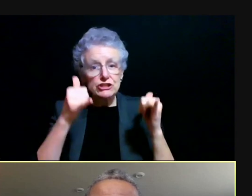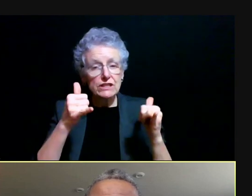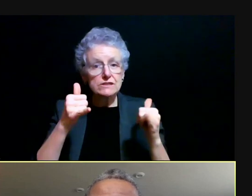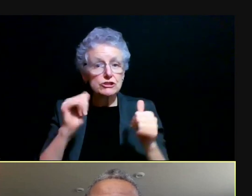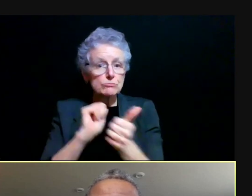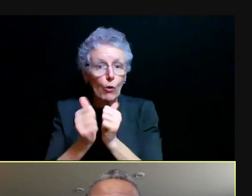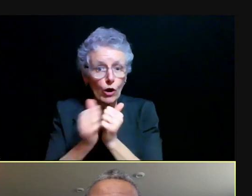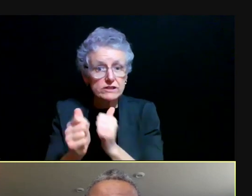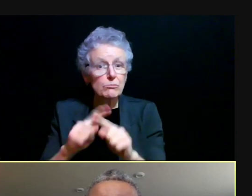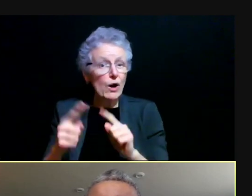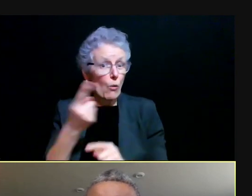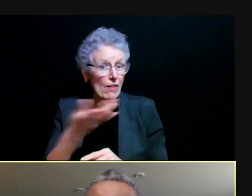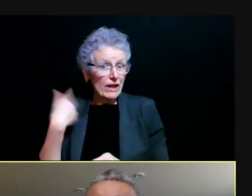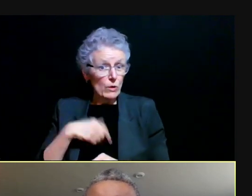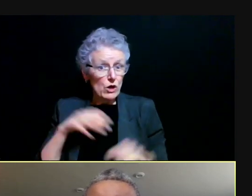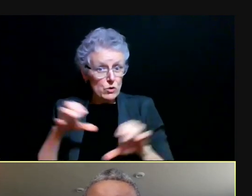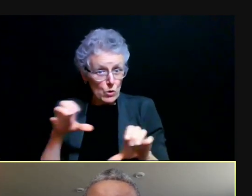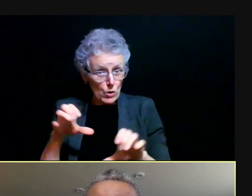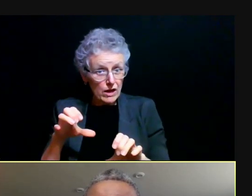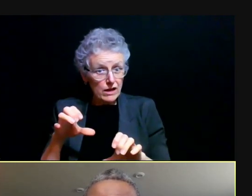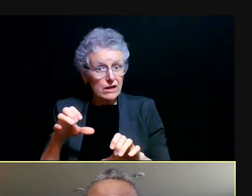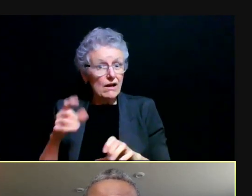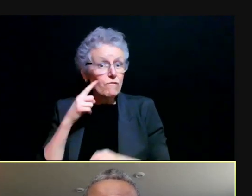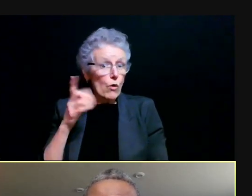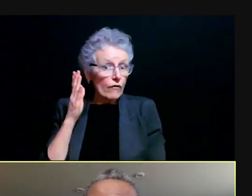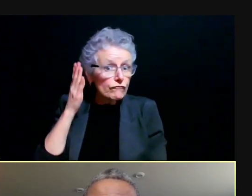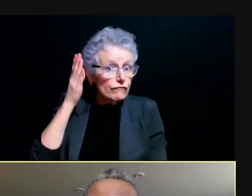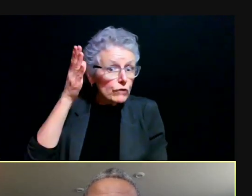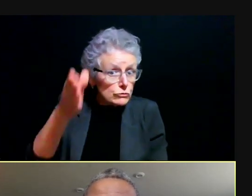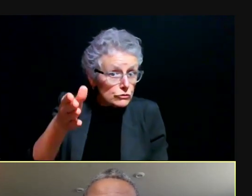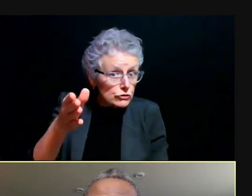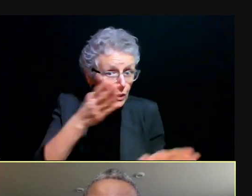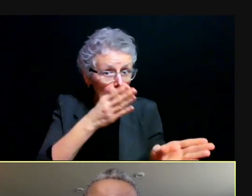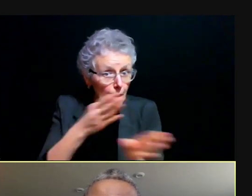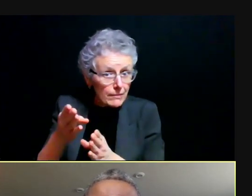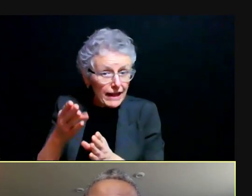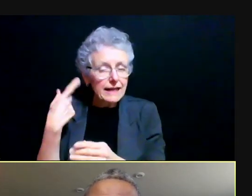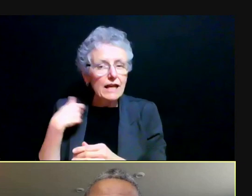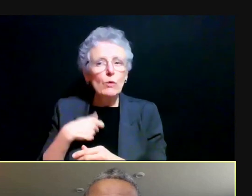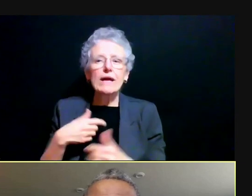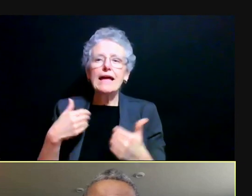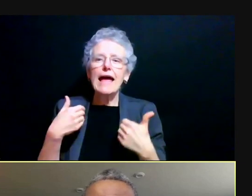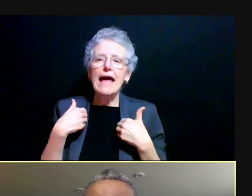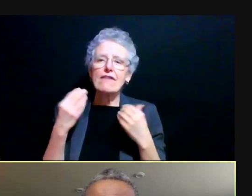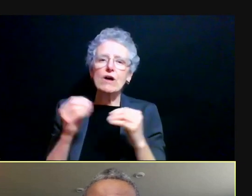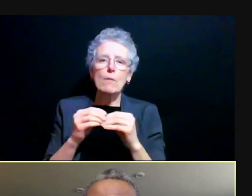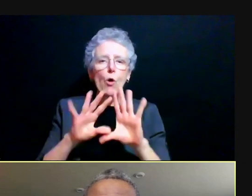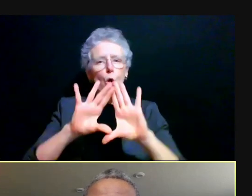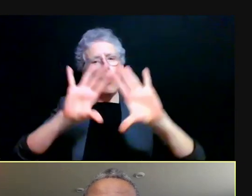as we look more towards the future is taking a different more holistic approach.